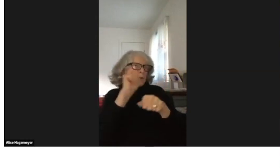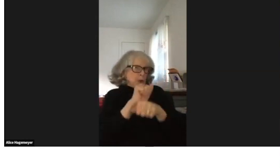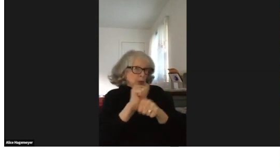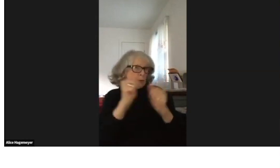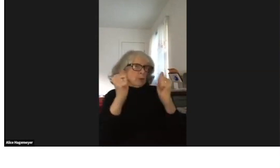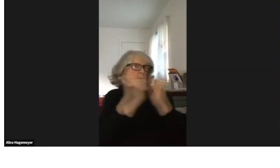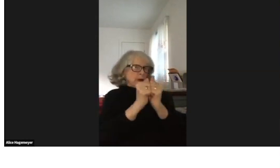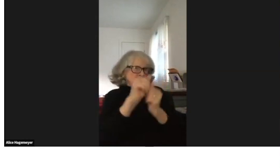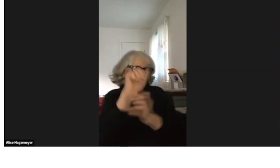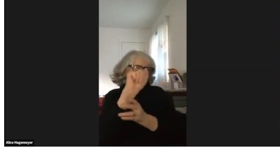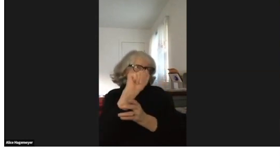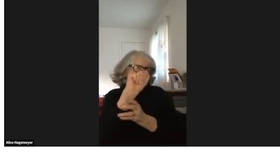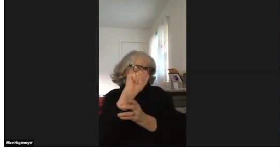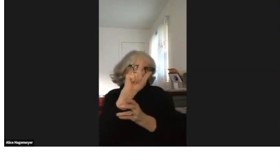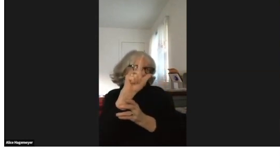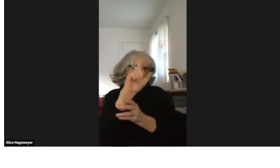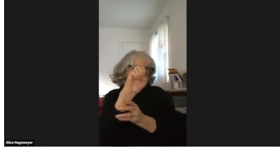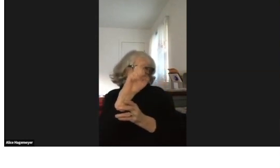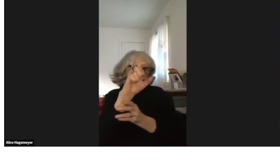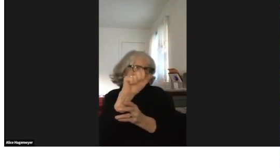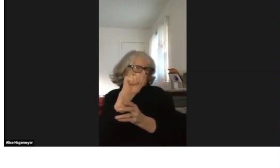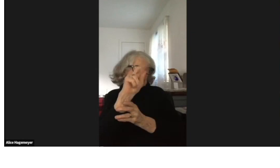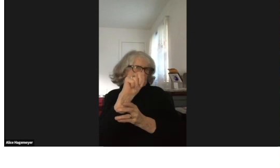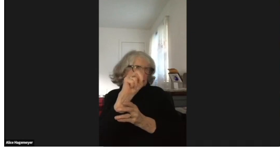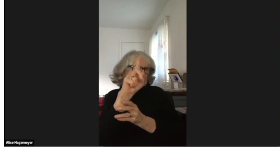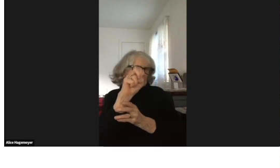To understand the importance of deaf education,